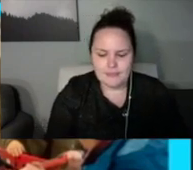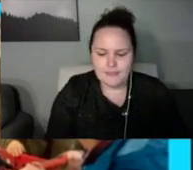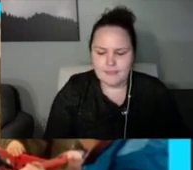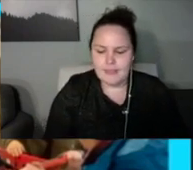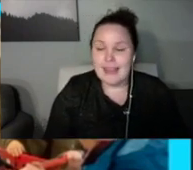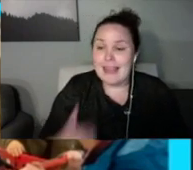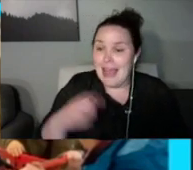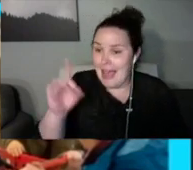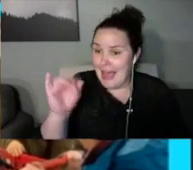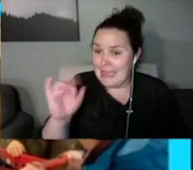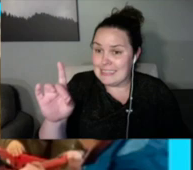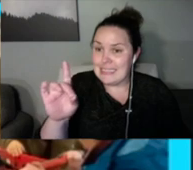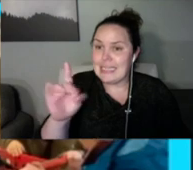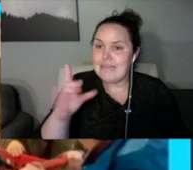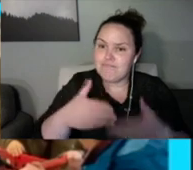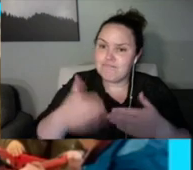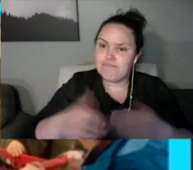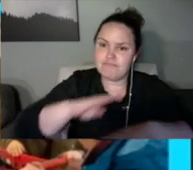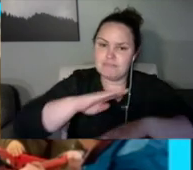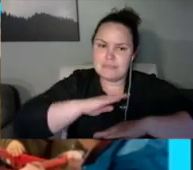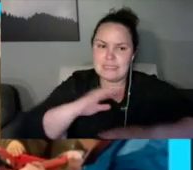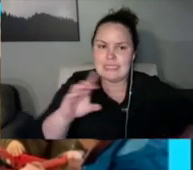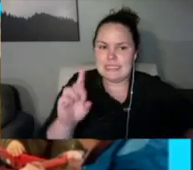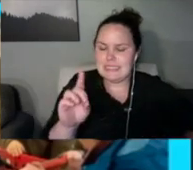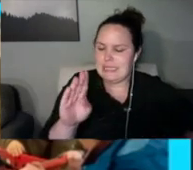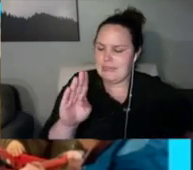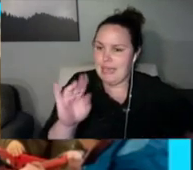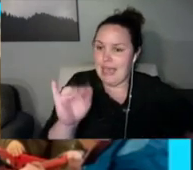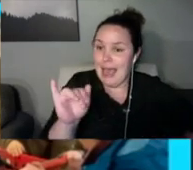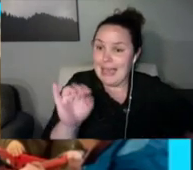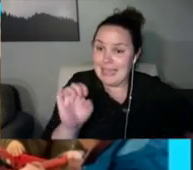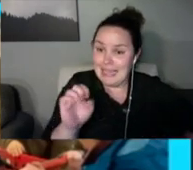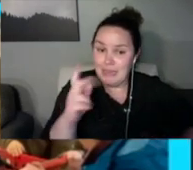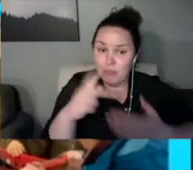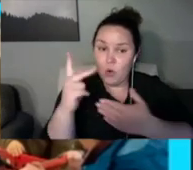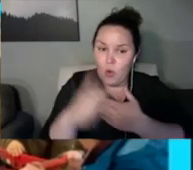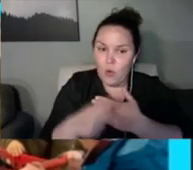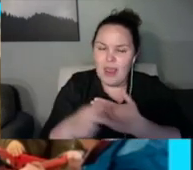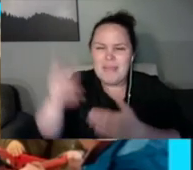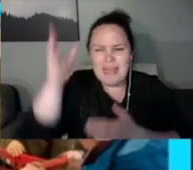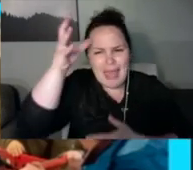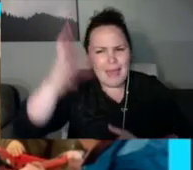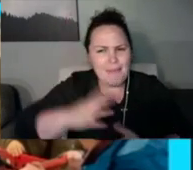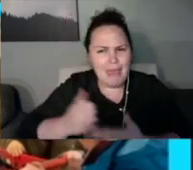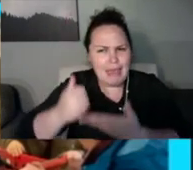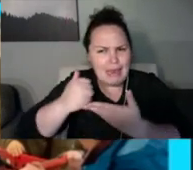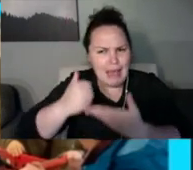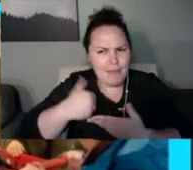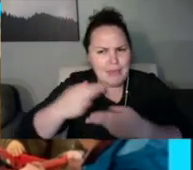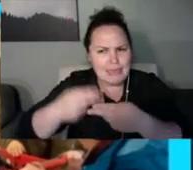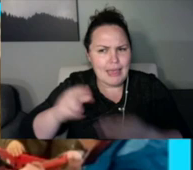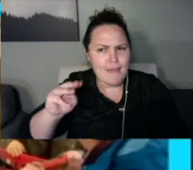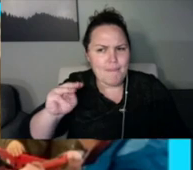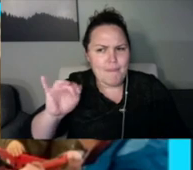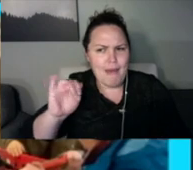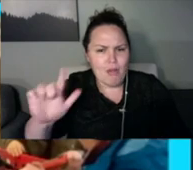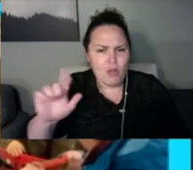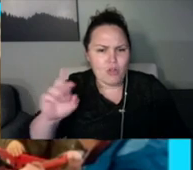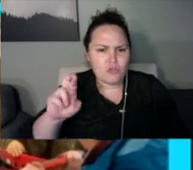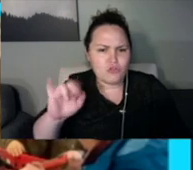tractor I grew up driving when I was a kid. I said, okay, we'll walk out to the shed,